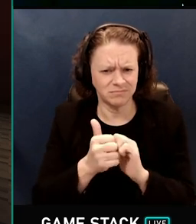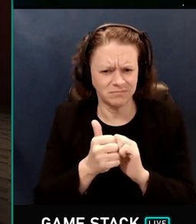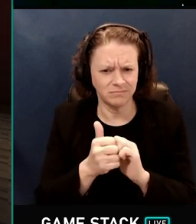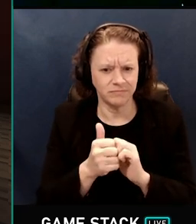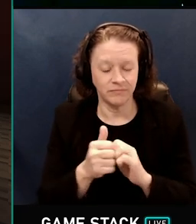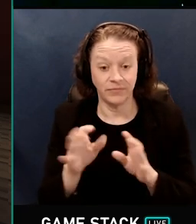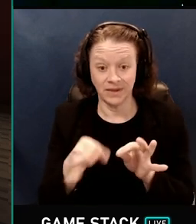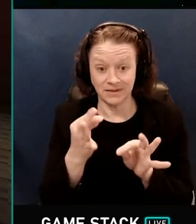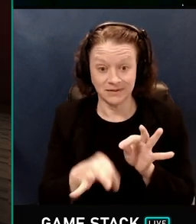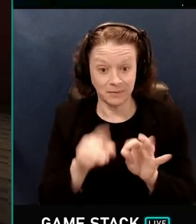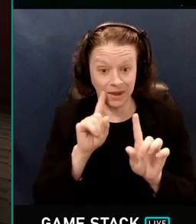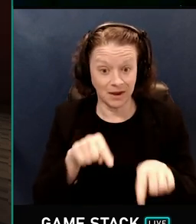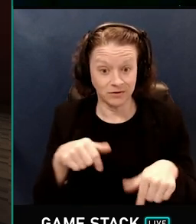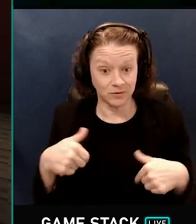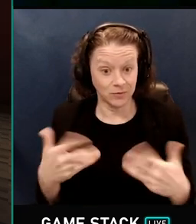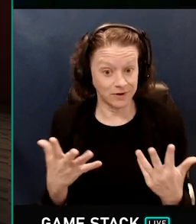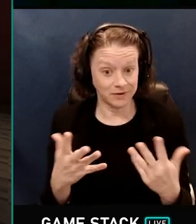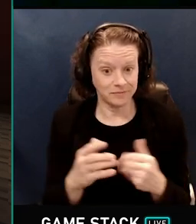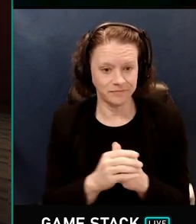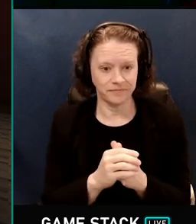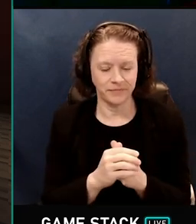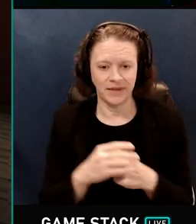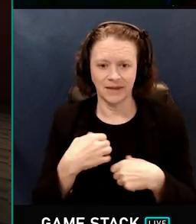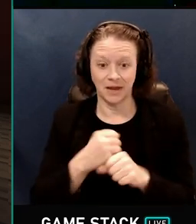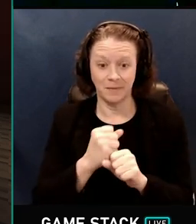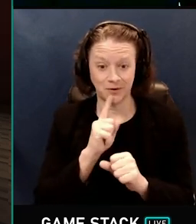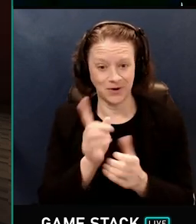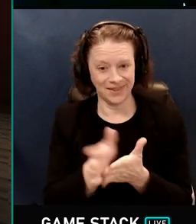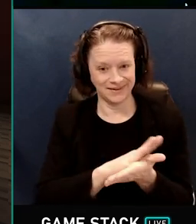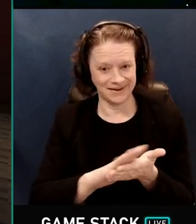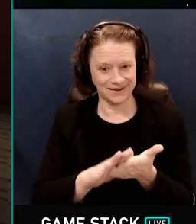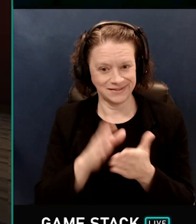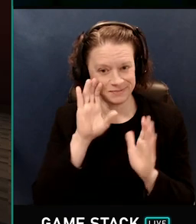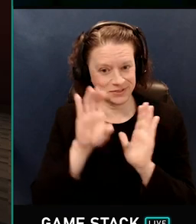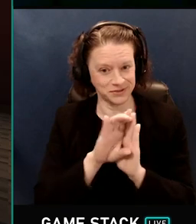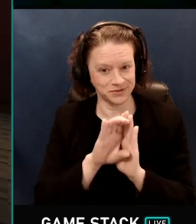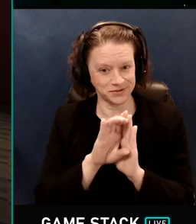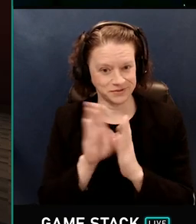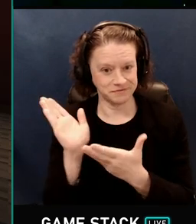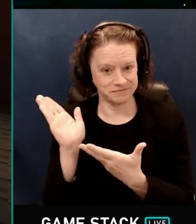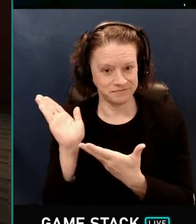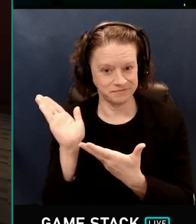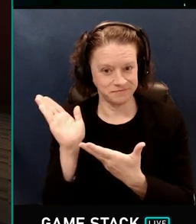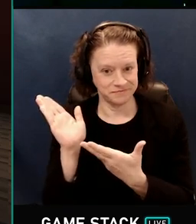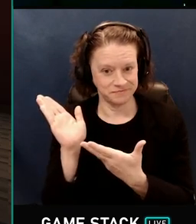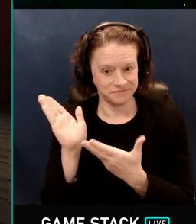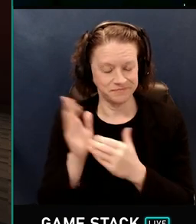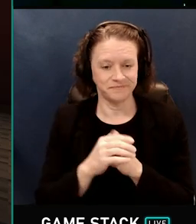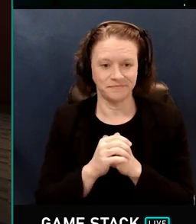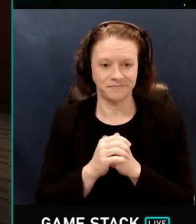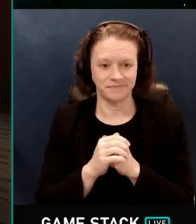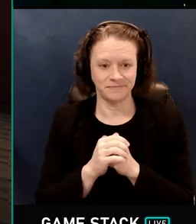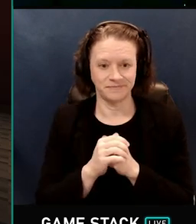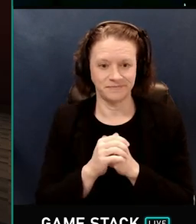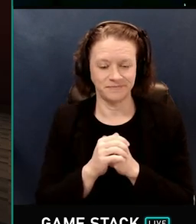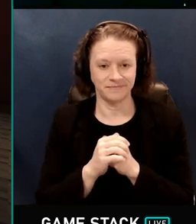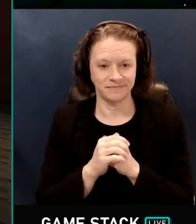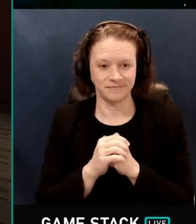And the simple answer to that is, it can make really nice pictures! We can go from something like this,